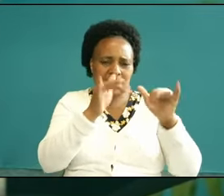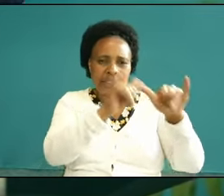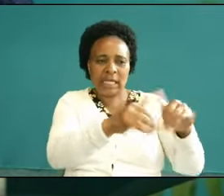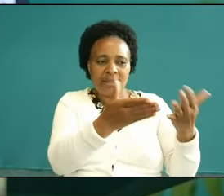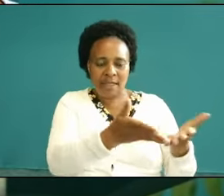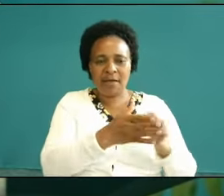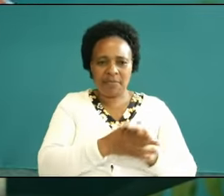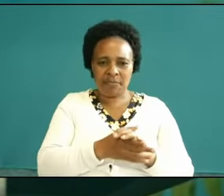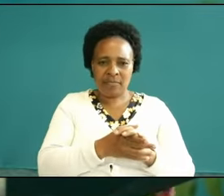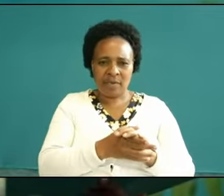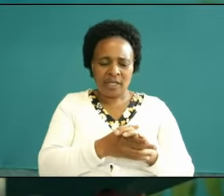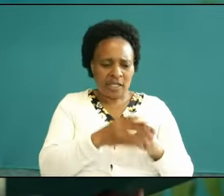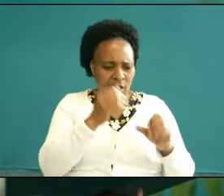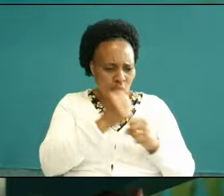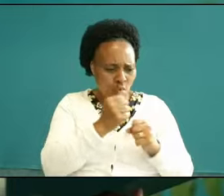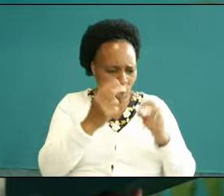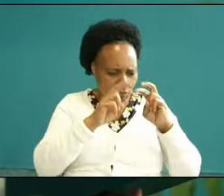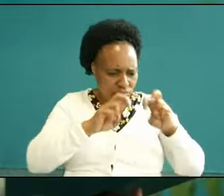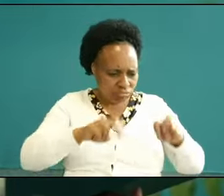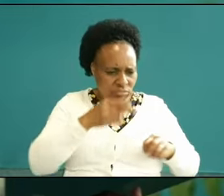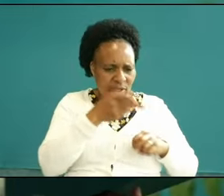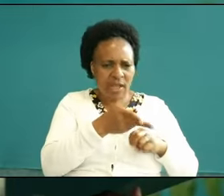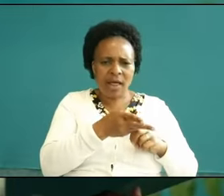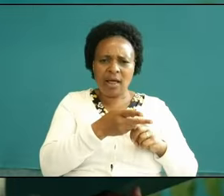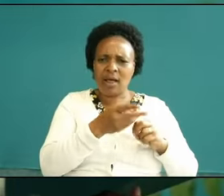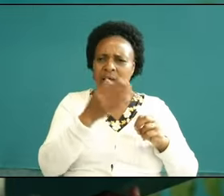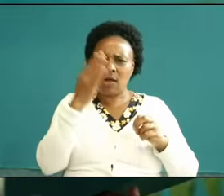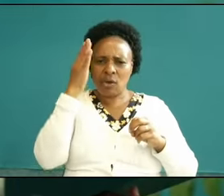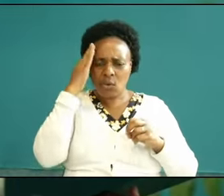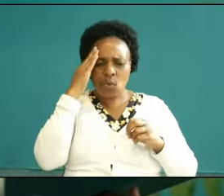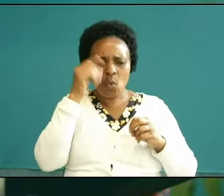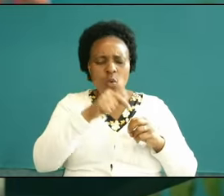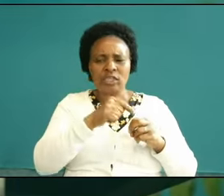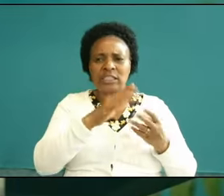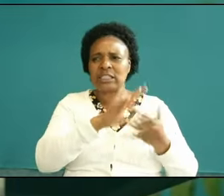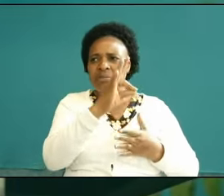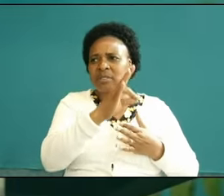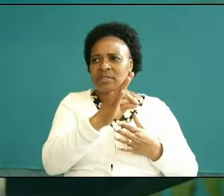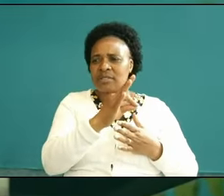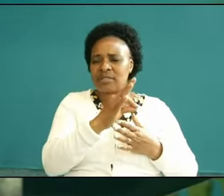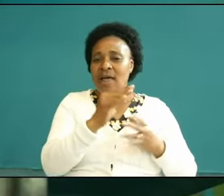they pull down the strongholds they break them every arment against you now I was reading